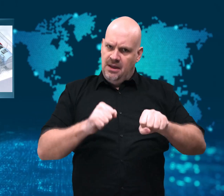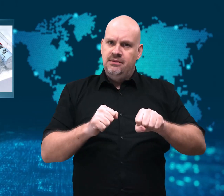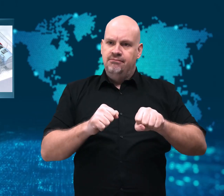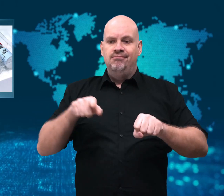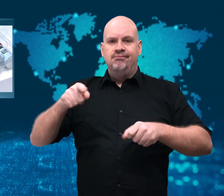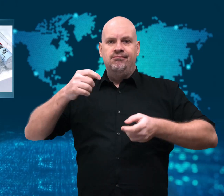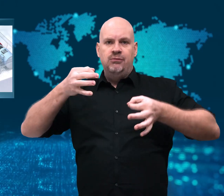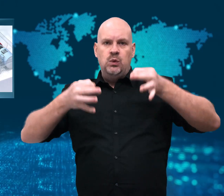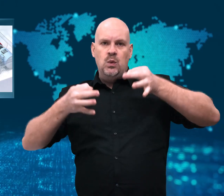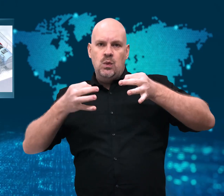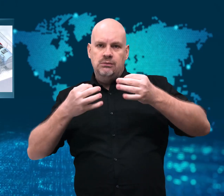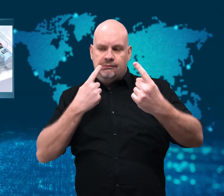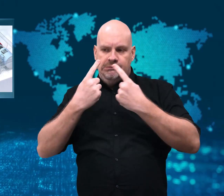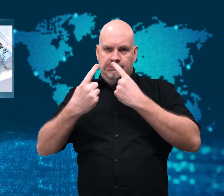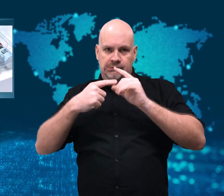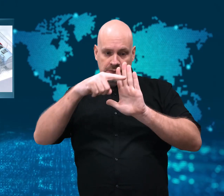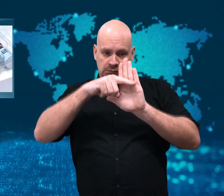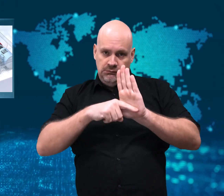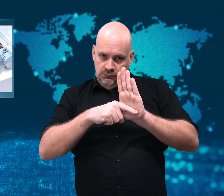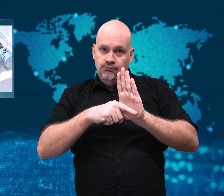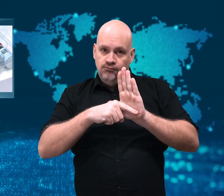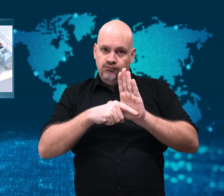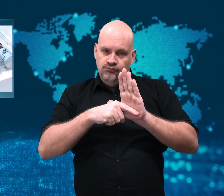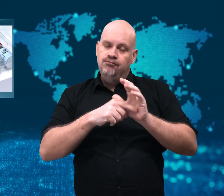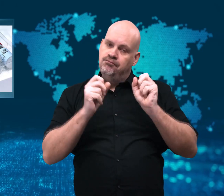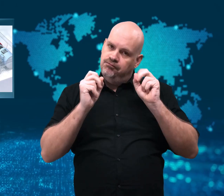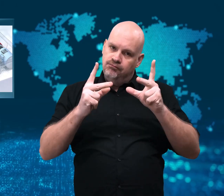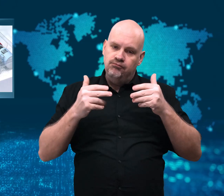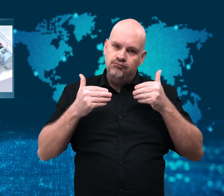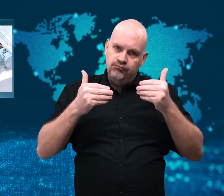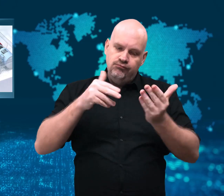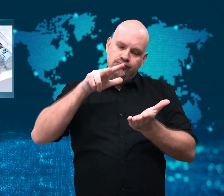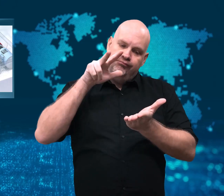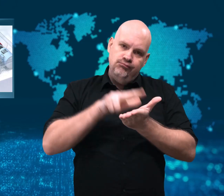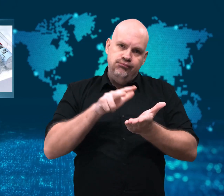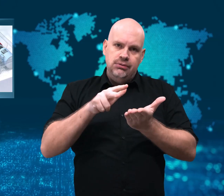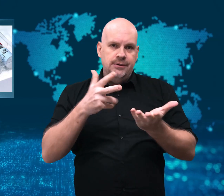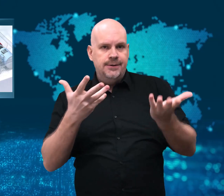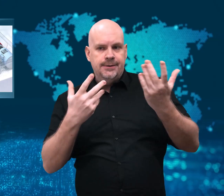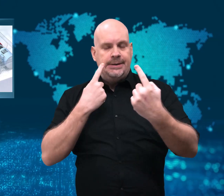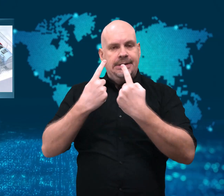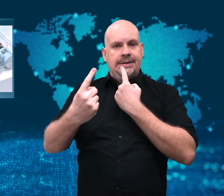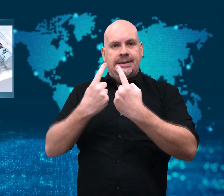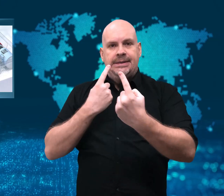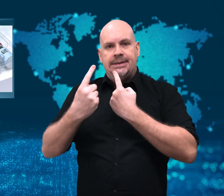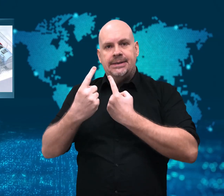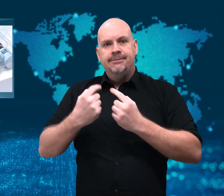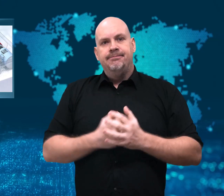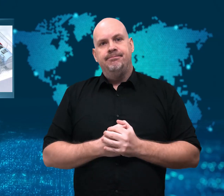or more workers to make vaccinations compulsory.